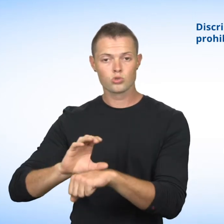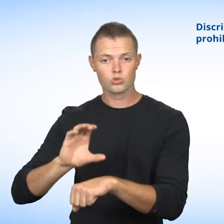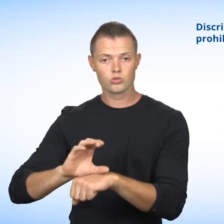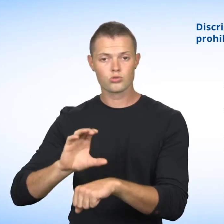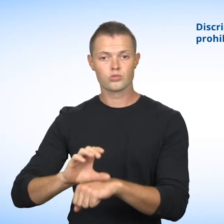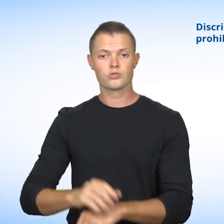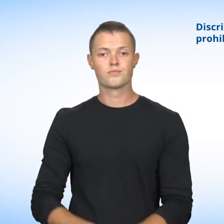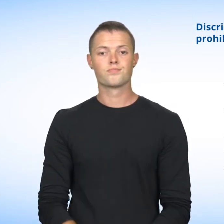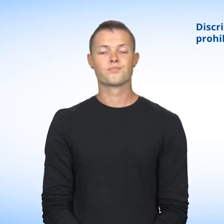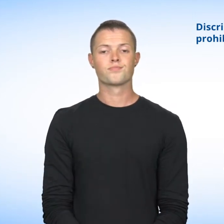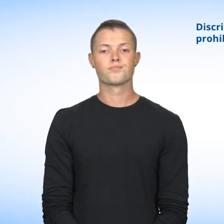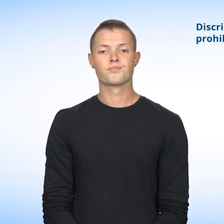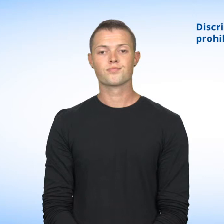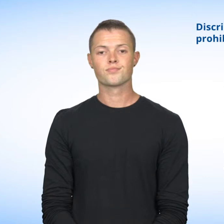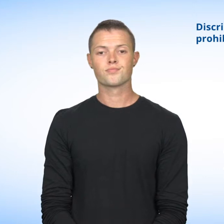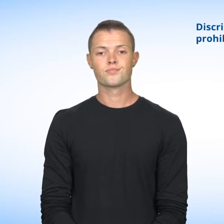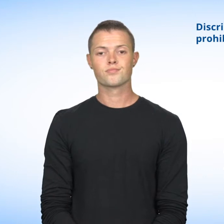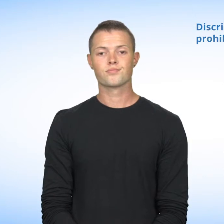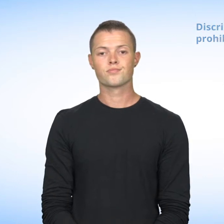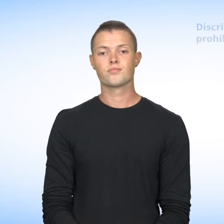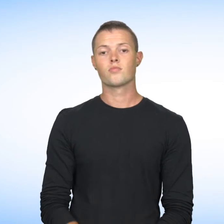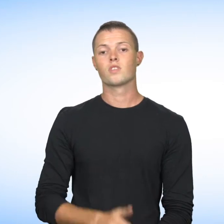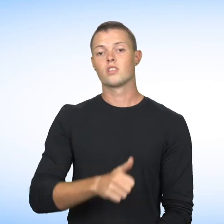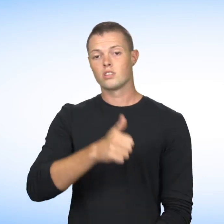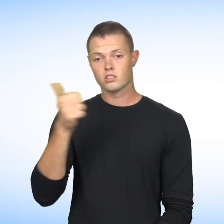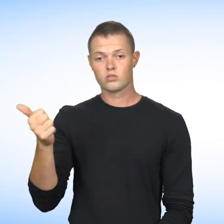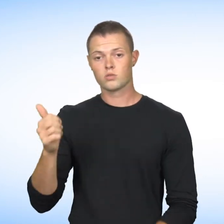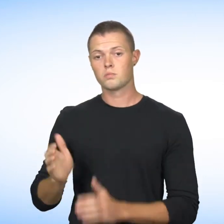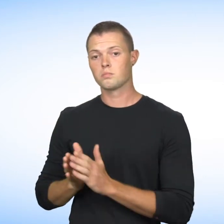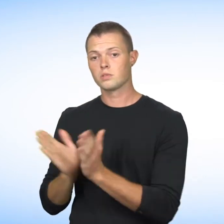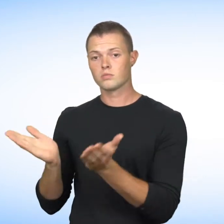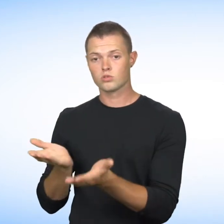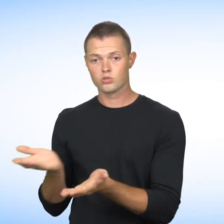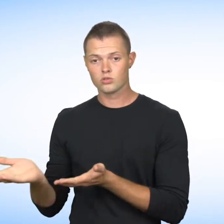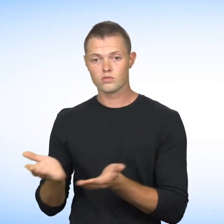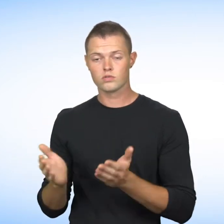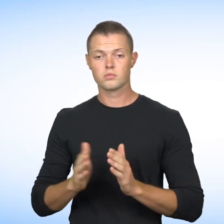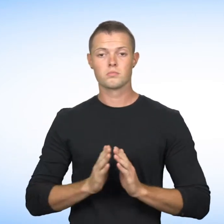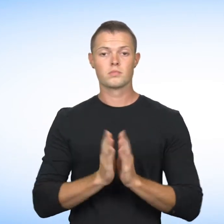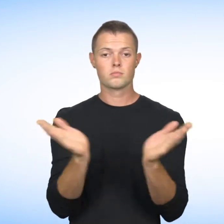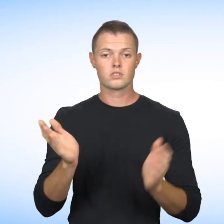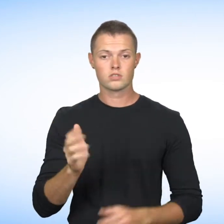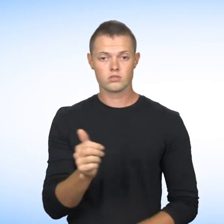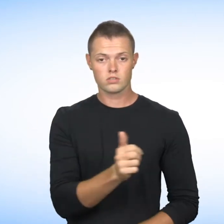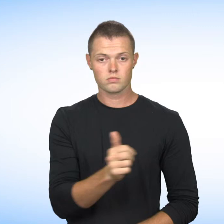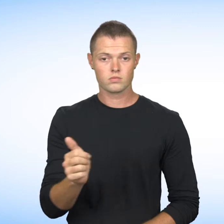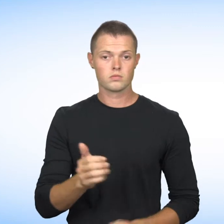and churches. Public services, public